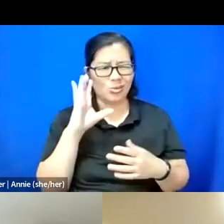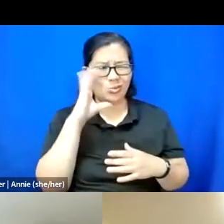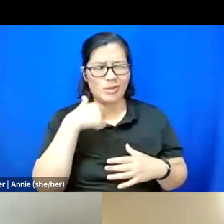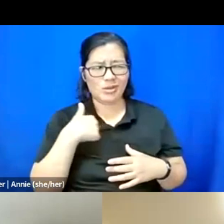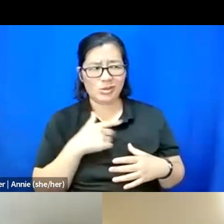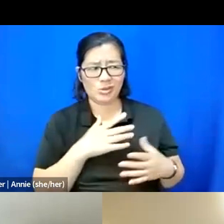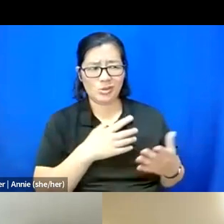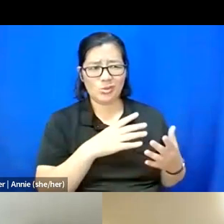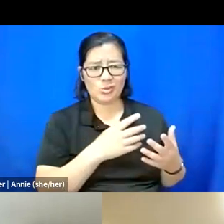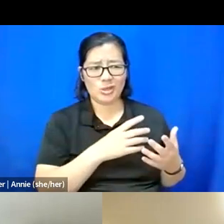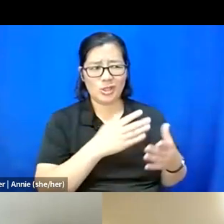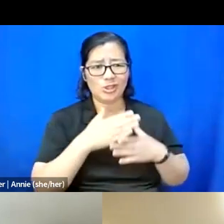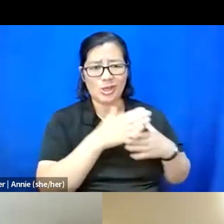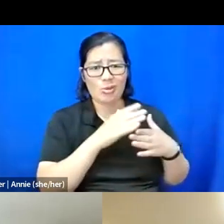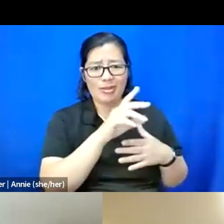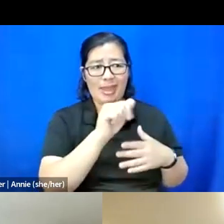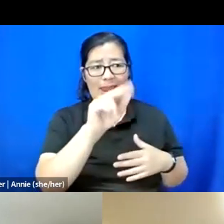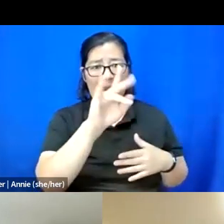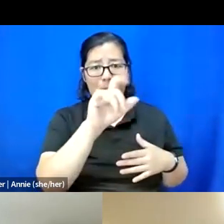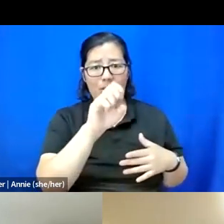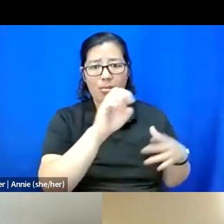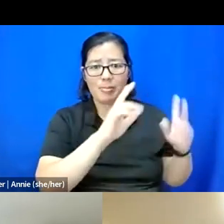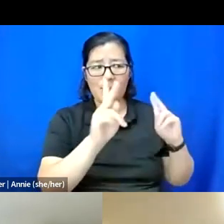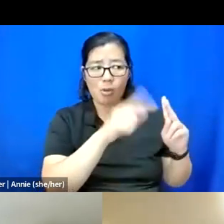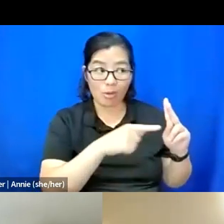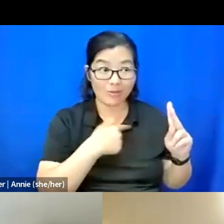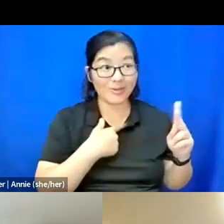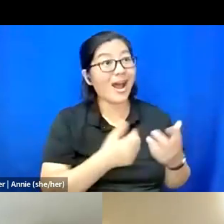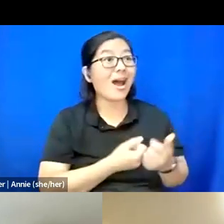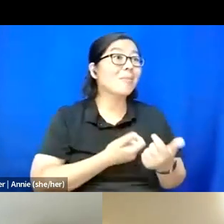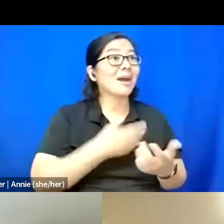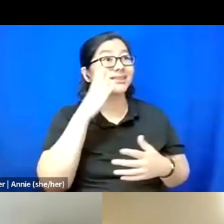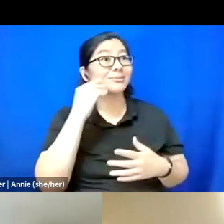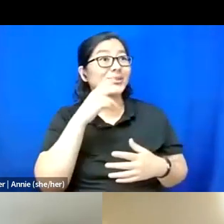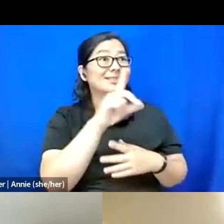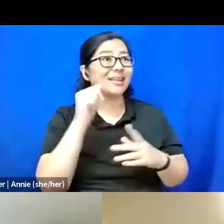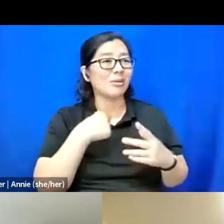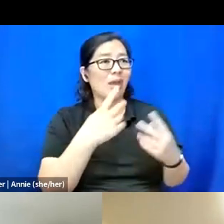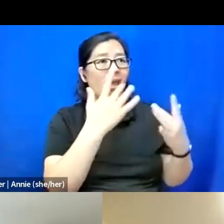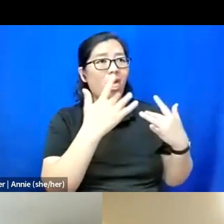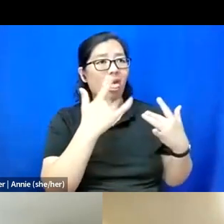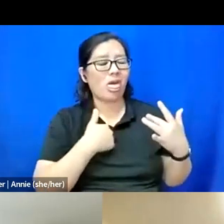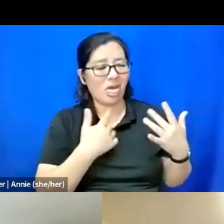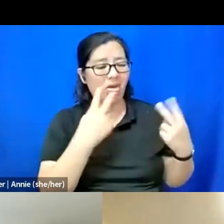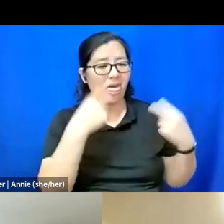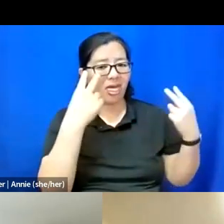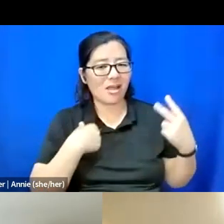through because they just kind of pity me or make me feel weird. So yes, I would love to continue these conversations with you all.